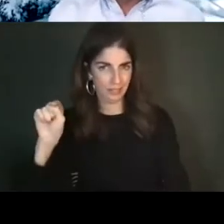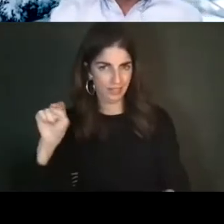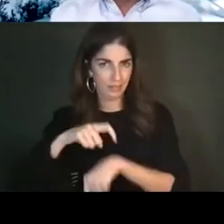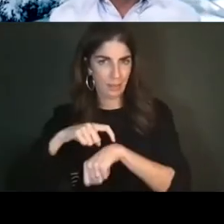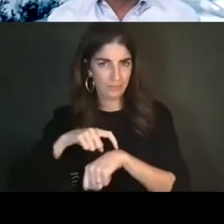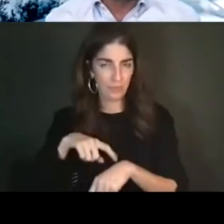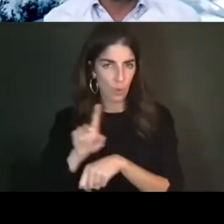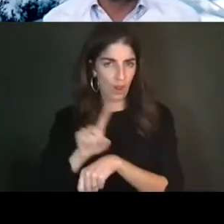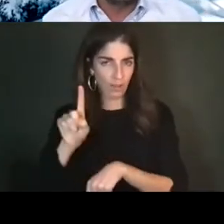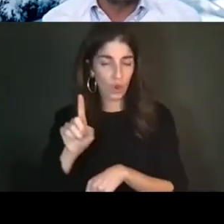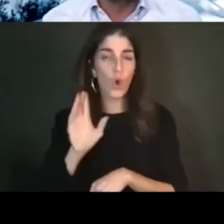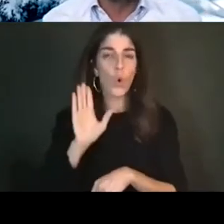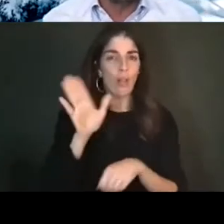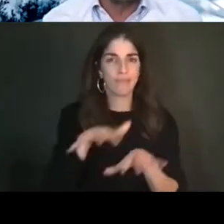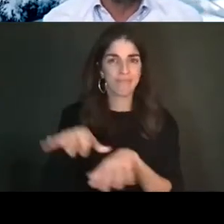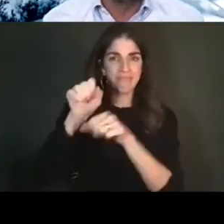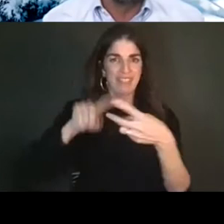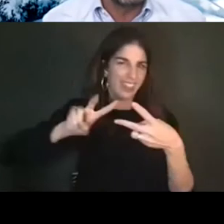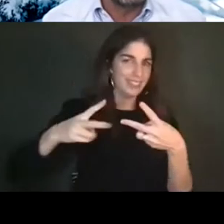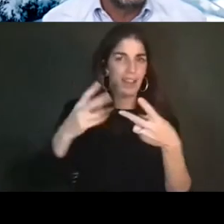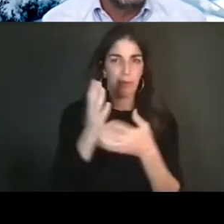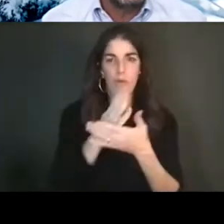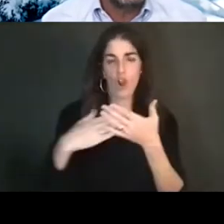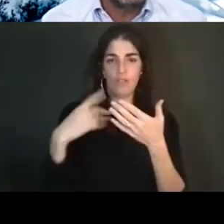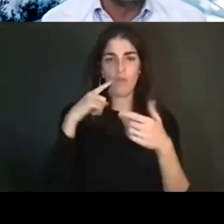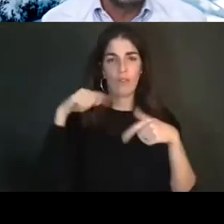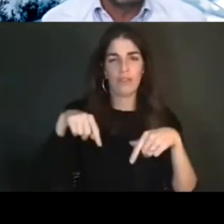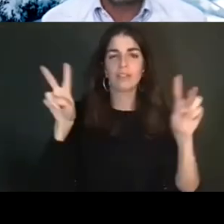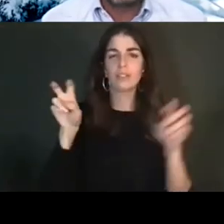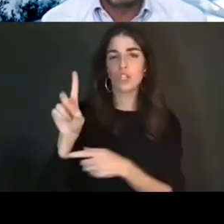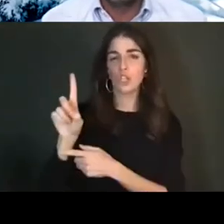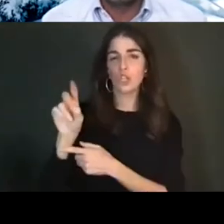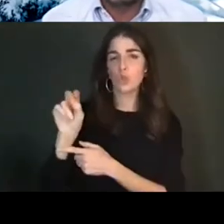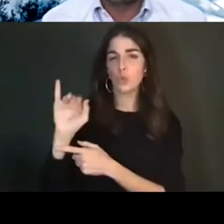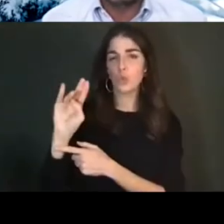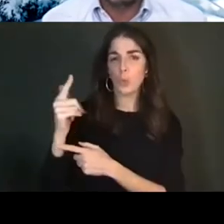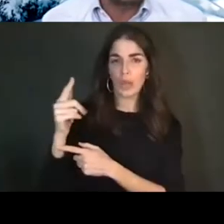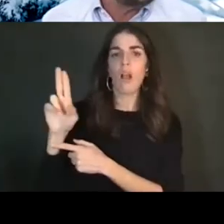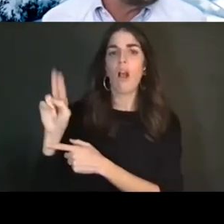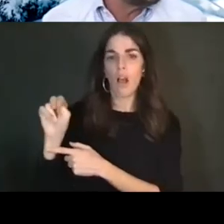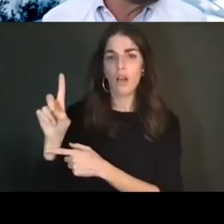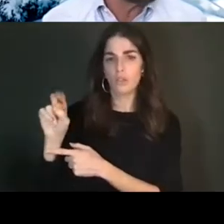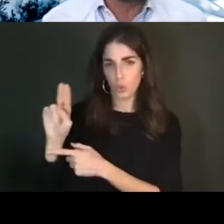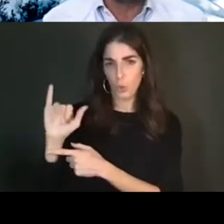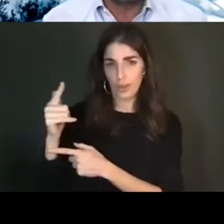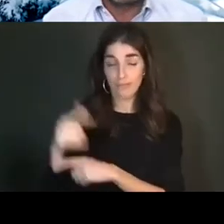have the second part of Doing/Undoing. So, please, if you would register for that as